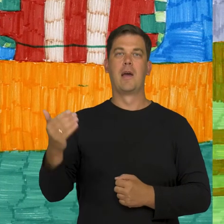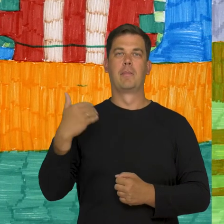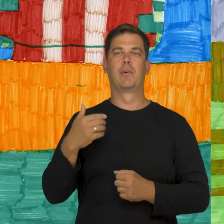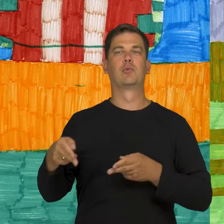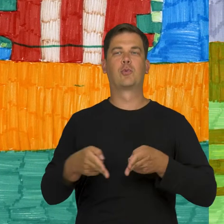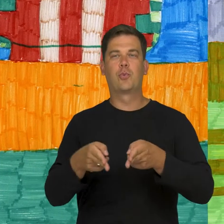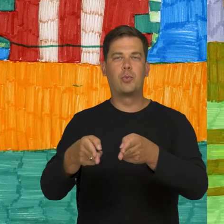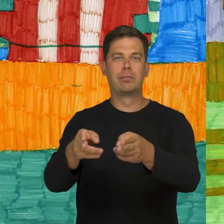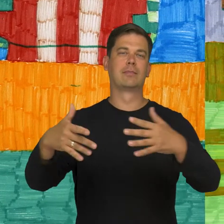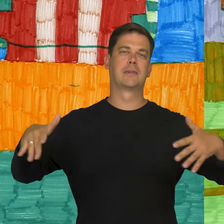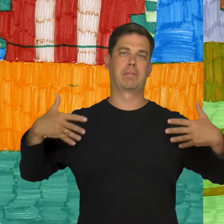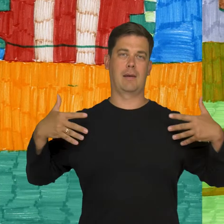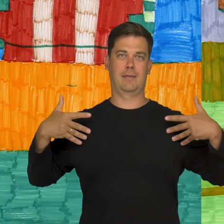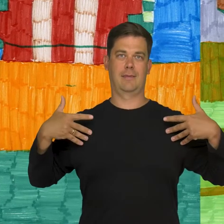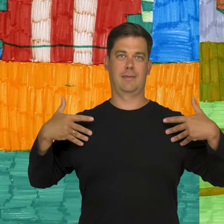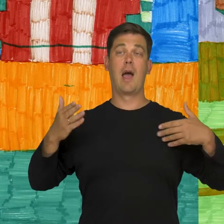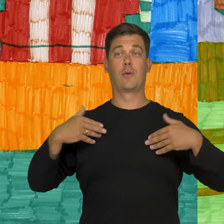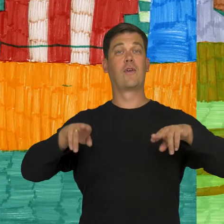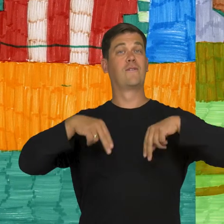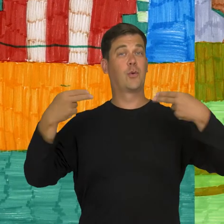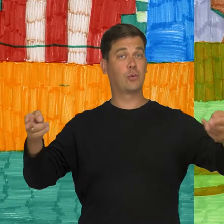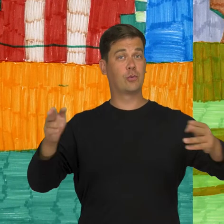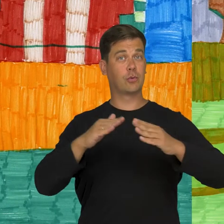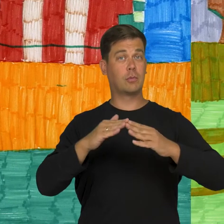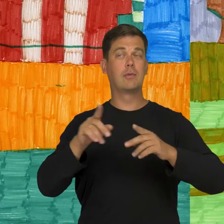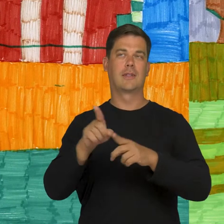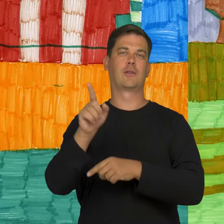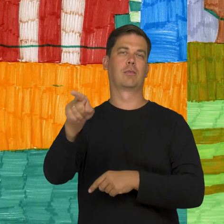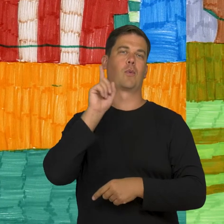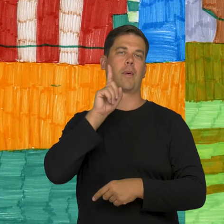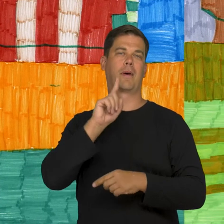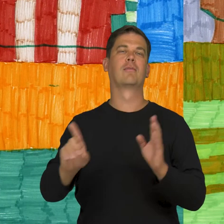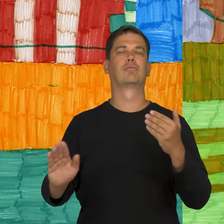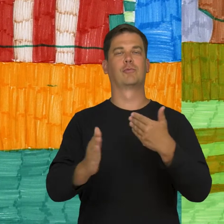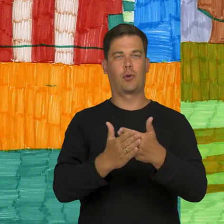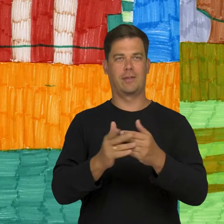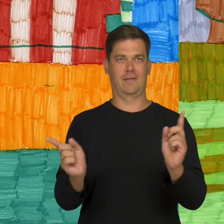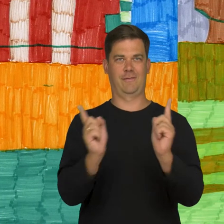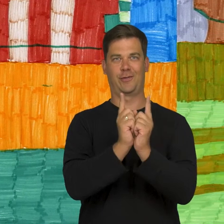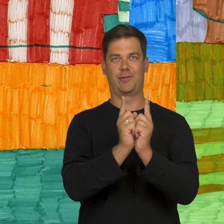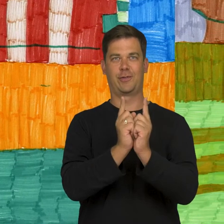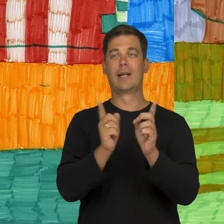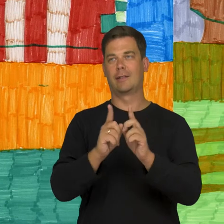There were walks at night by the stream. Everyone got back to their places and he returned to his wife.